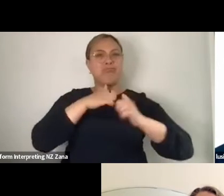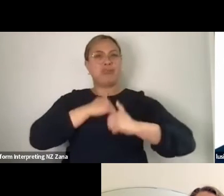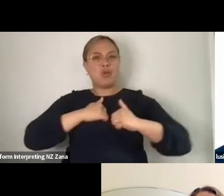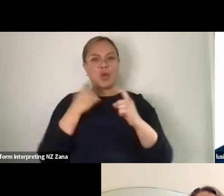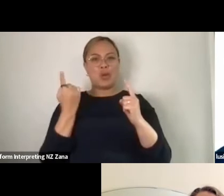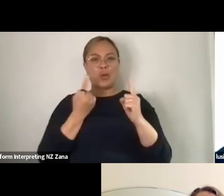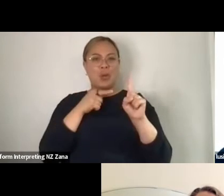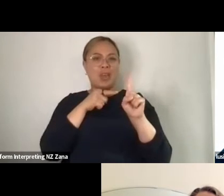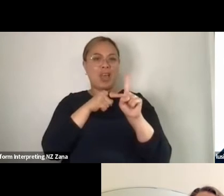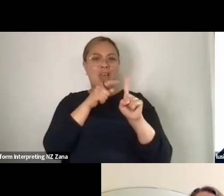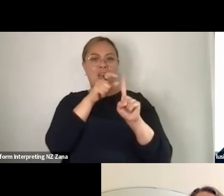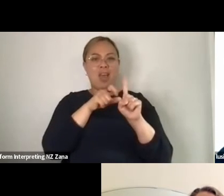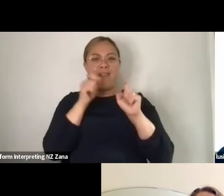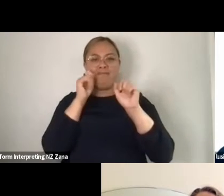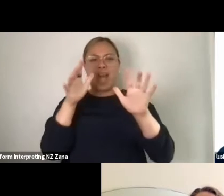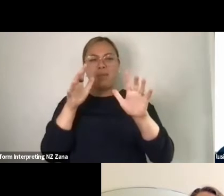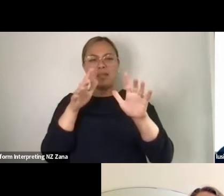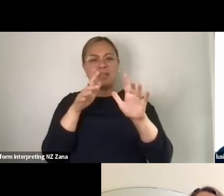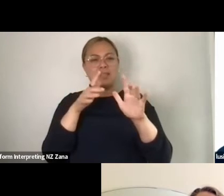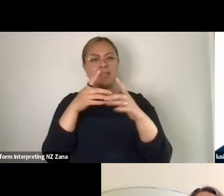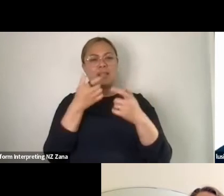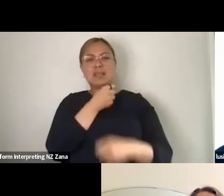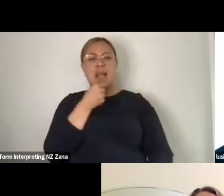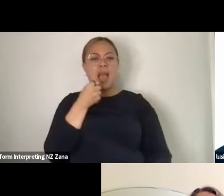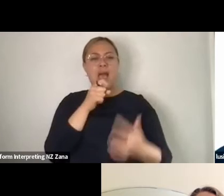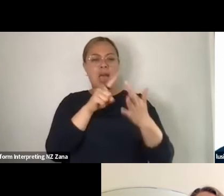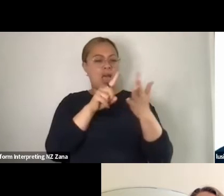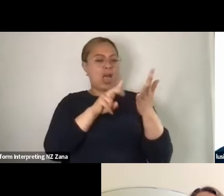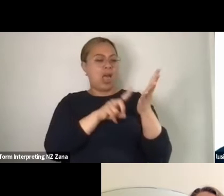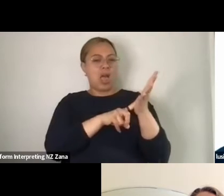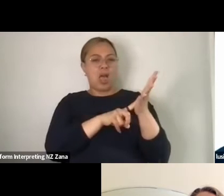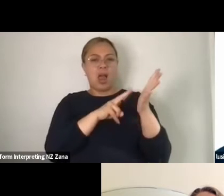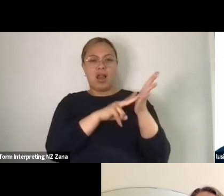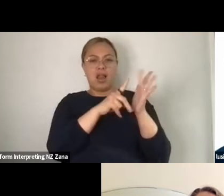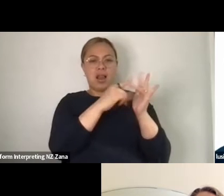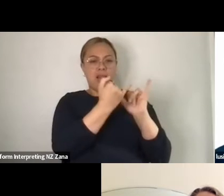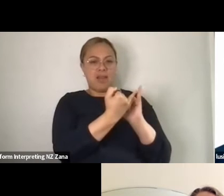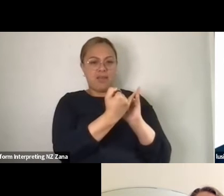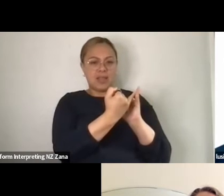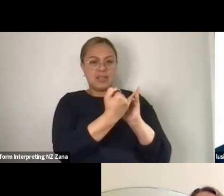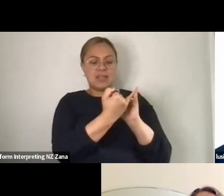and really enjoying seeing what it was to sort of give this over, in some ways to other people,